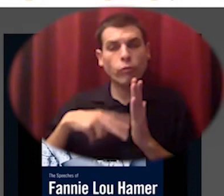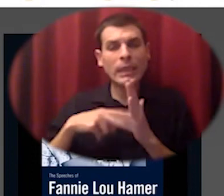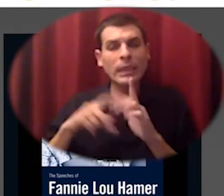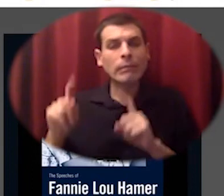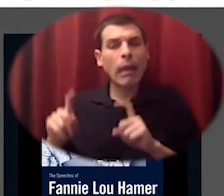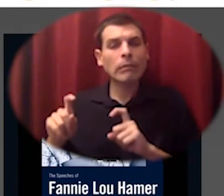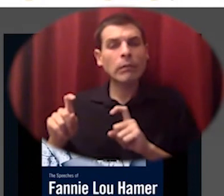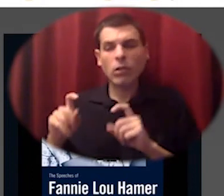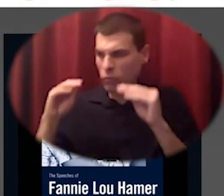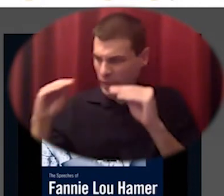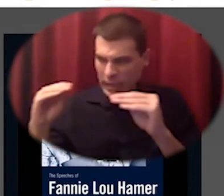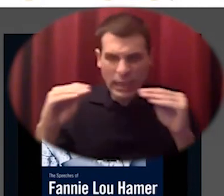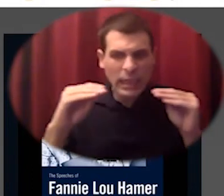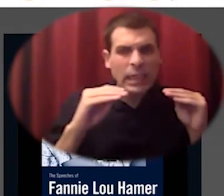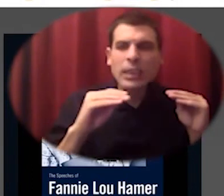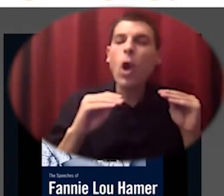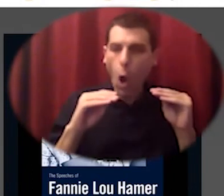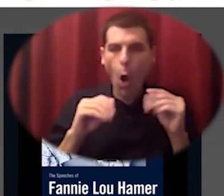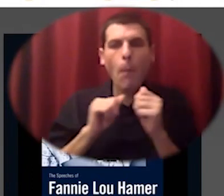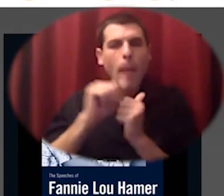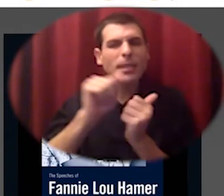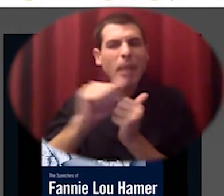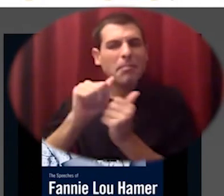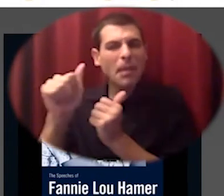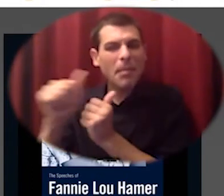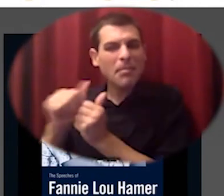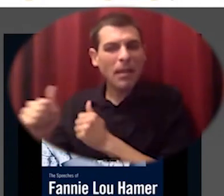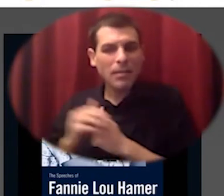in the south and she did that with the student nonviolent coordinating committee